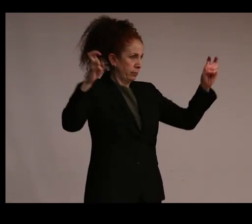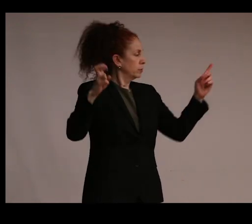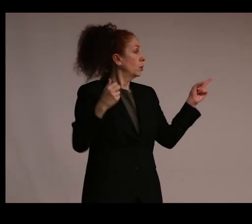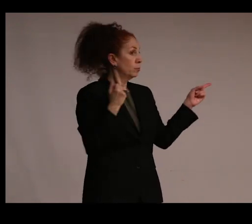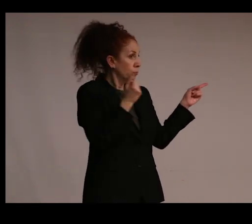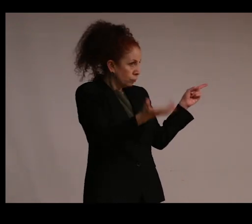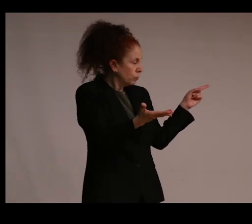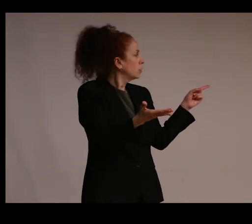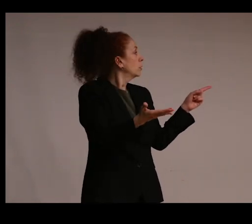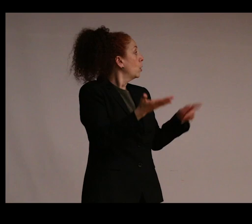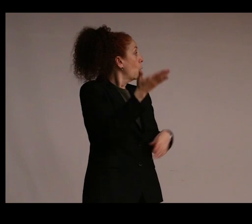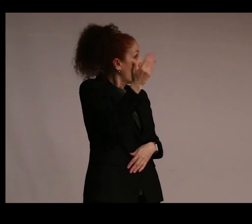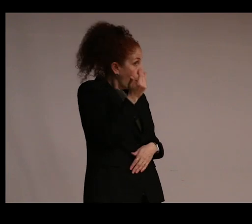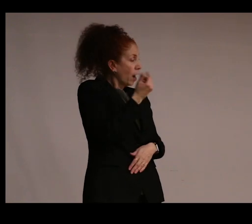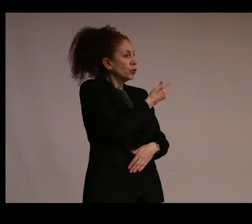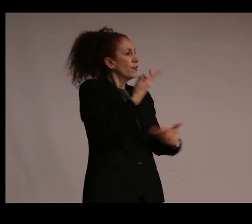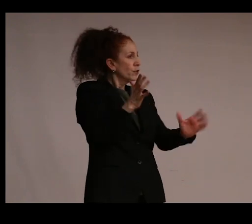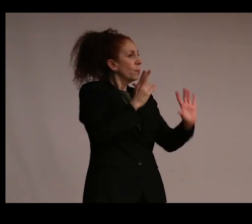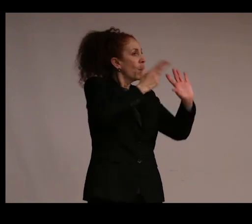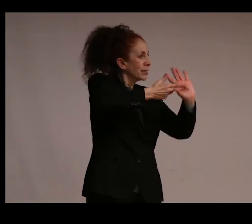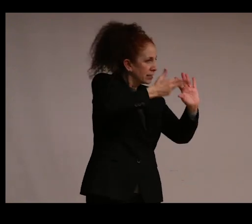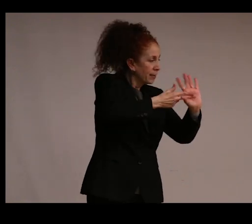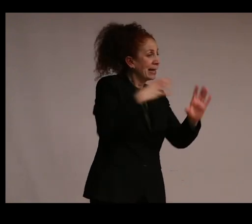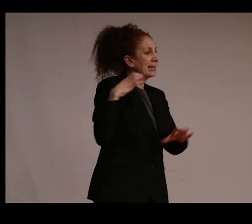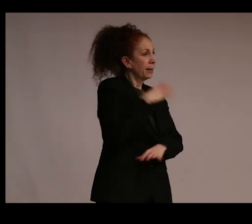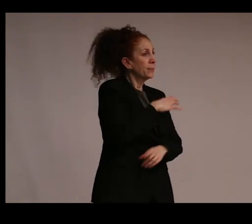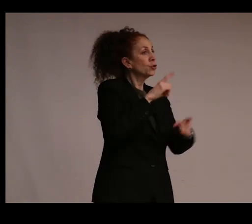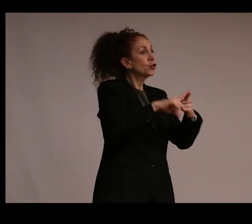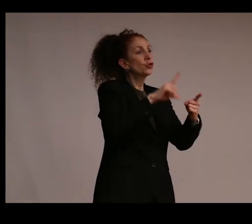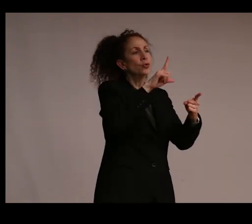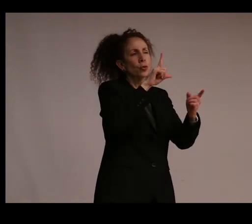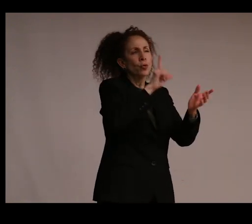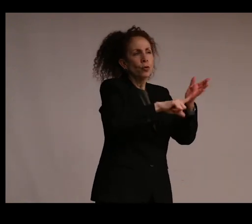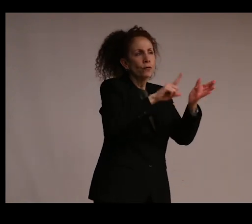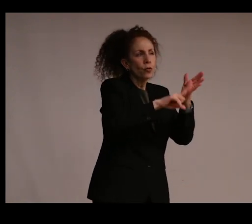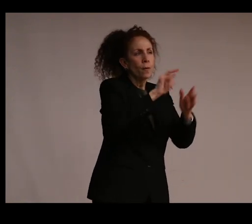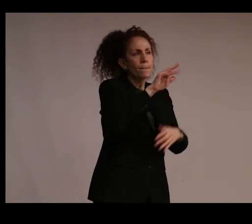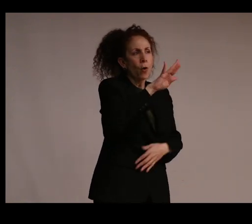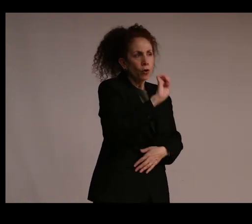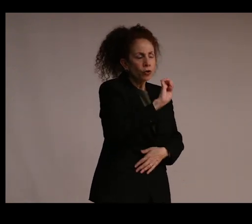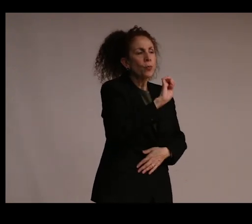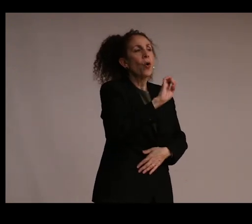in the wake of having participated in the commission to review Baltimore's public Confederate monuments,